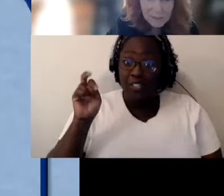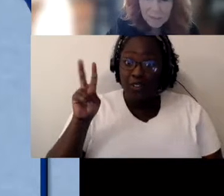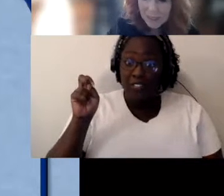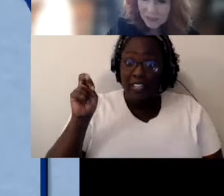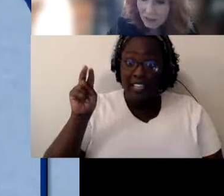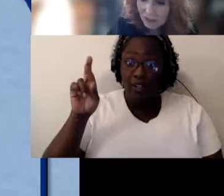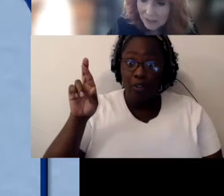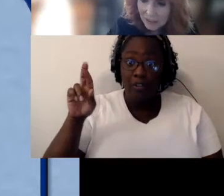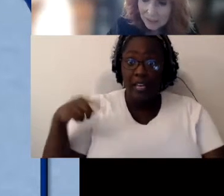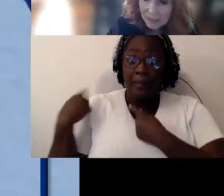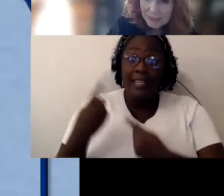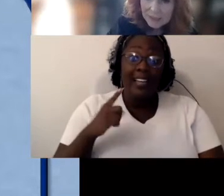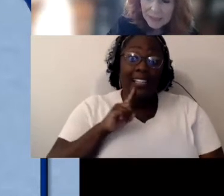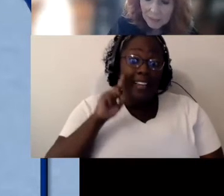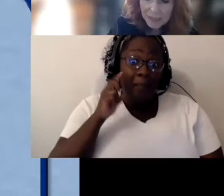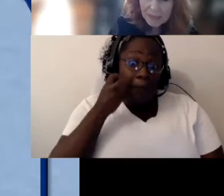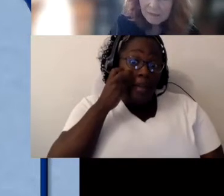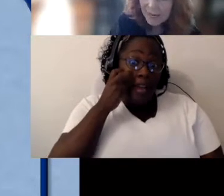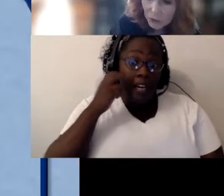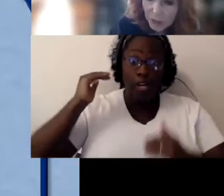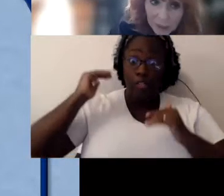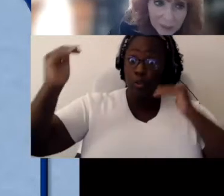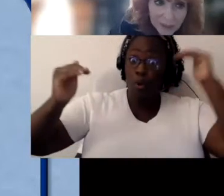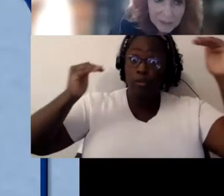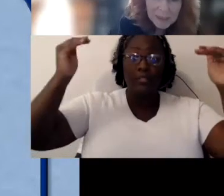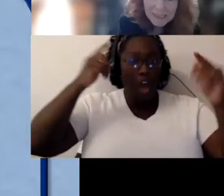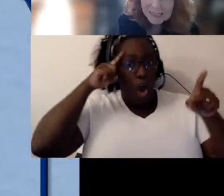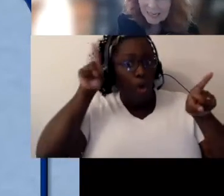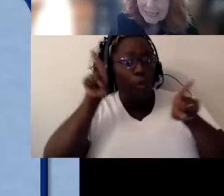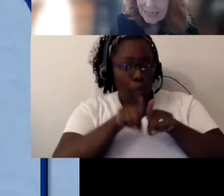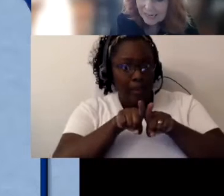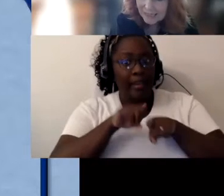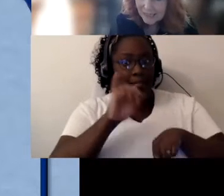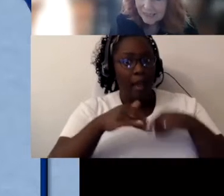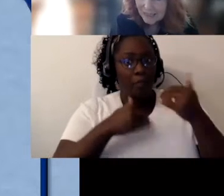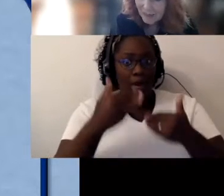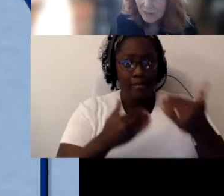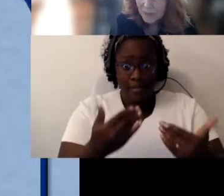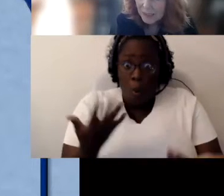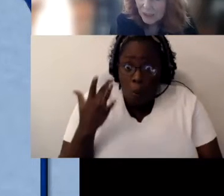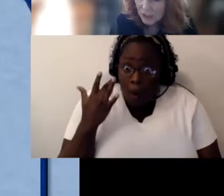I've had deafblind adults tell me that they agree with this because they need access to information.